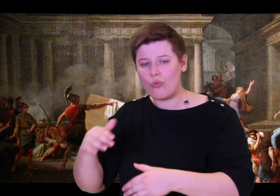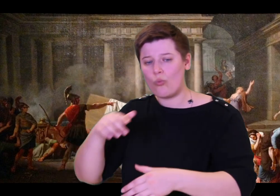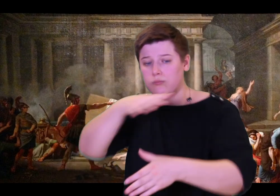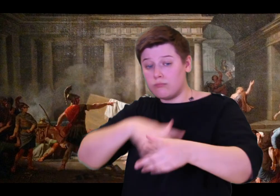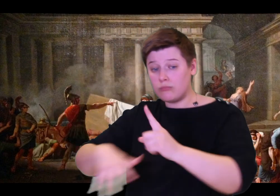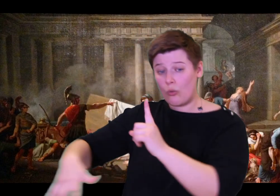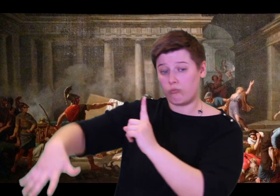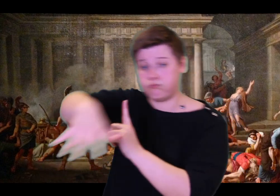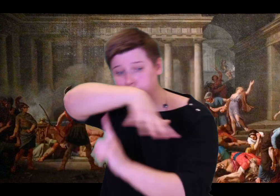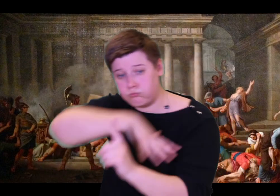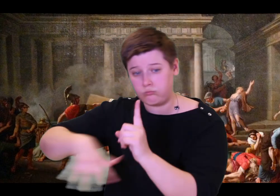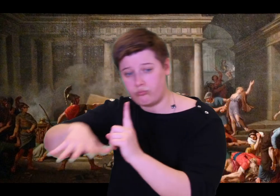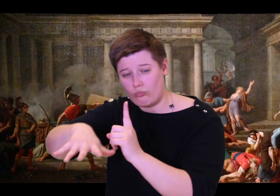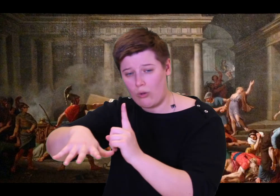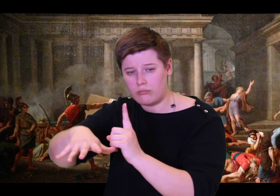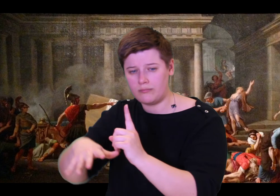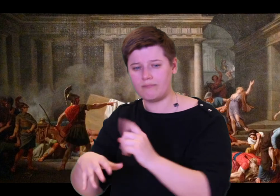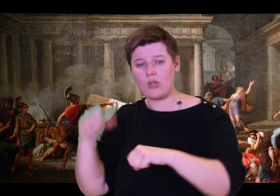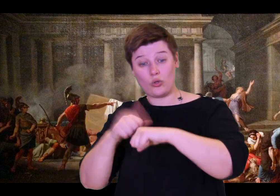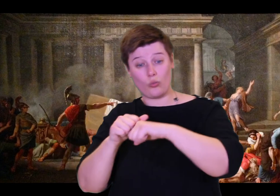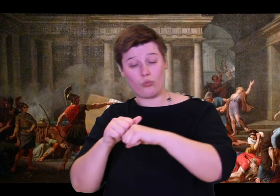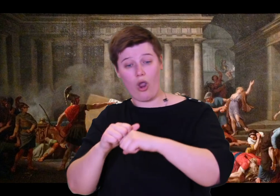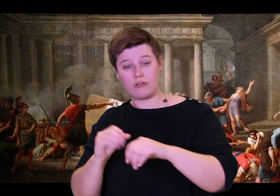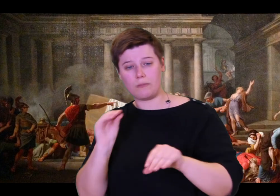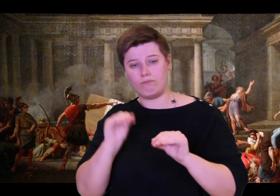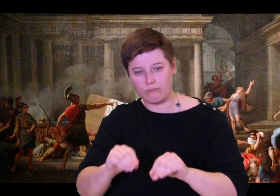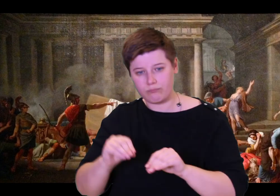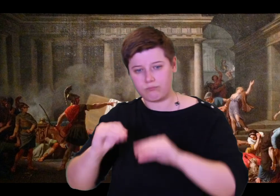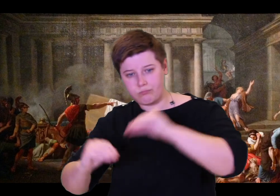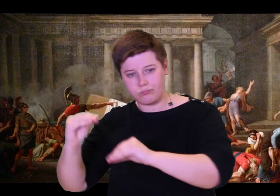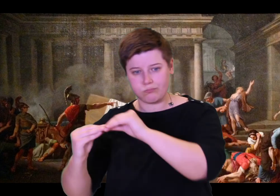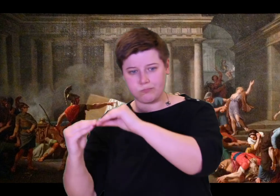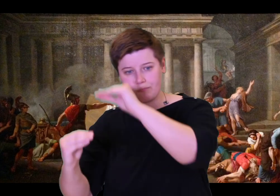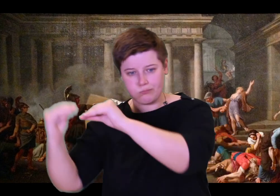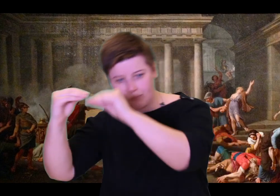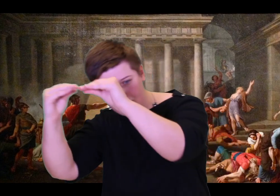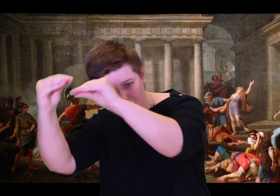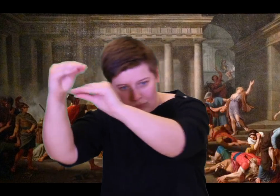heart! Who moved my bed? It would be difficult for even a master craftsman--